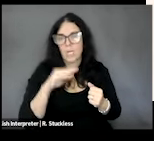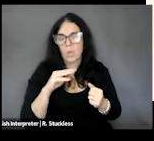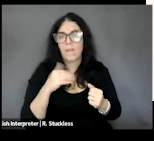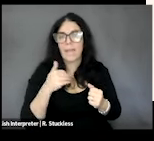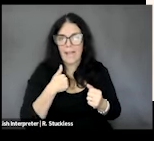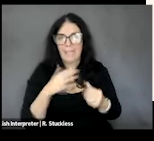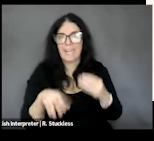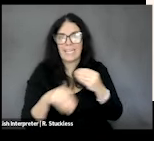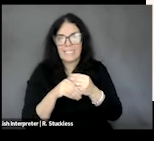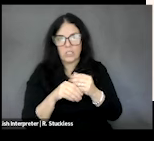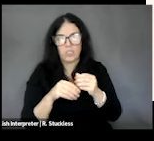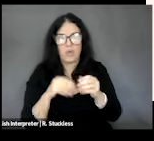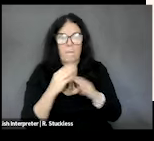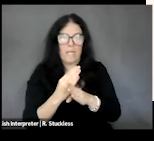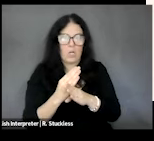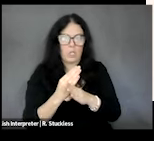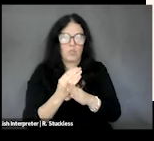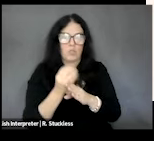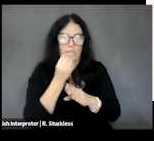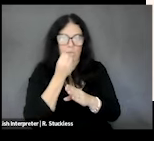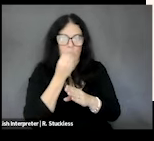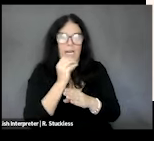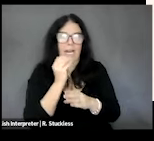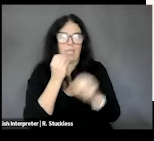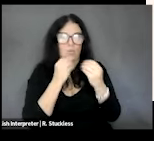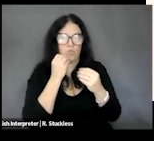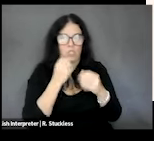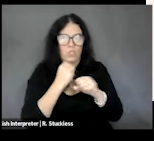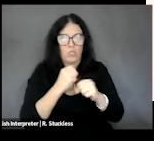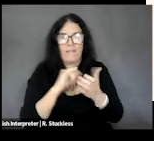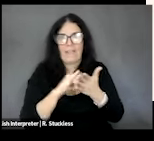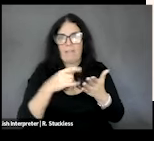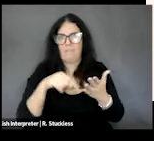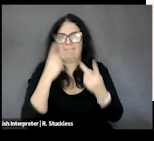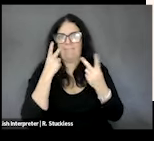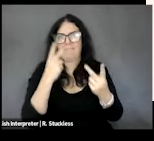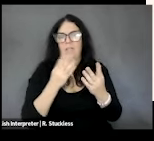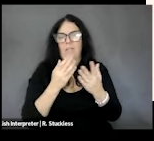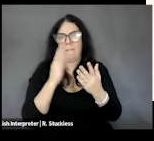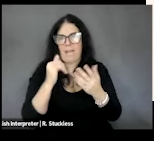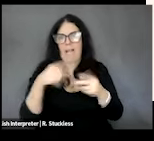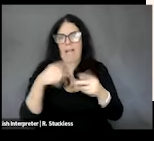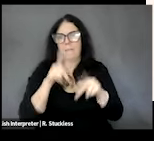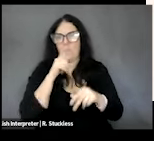barriers to food and nutrition security that are experienced by people with disabilities,